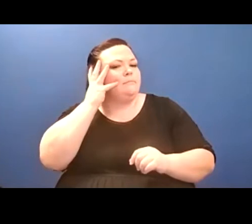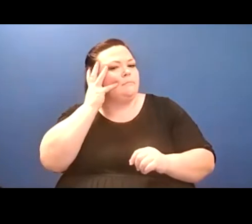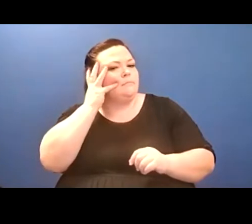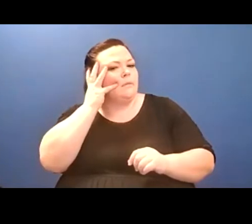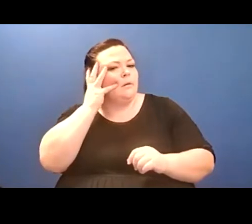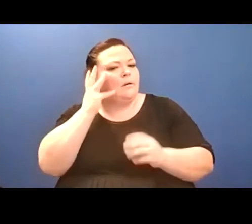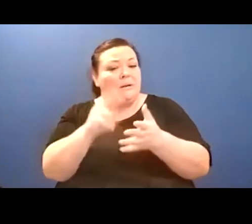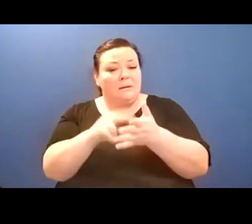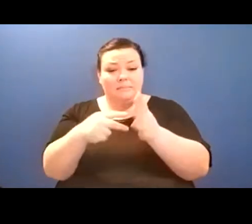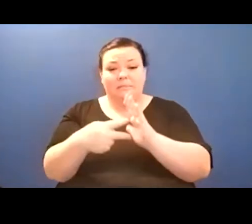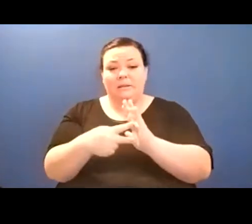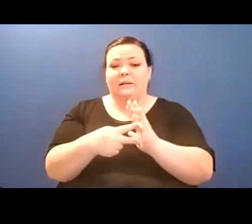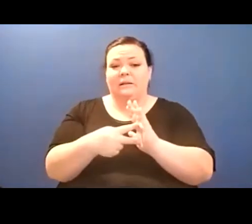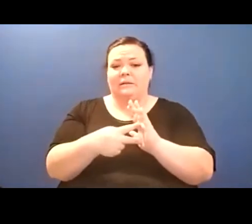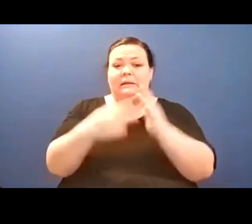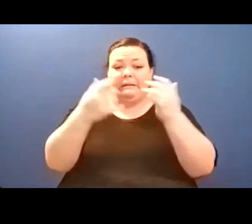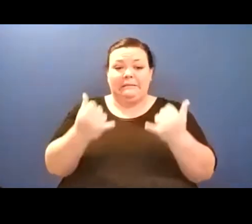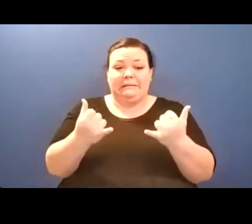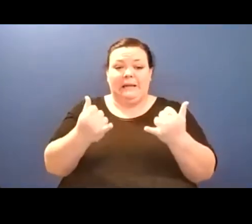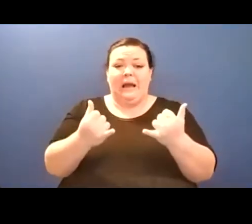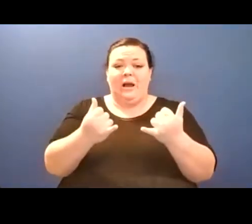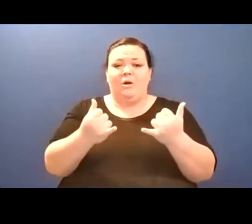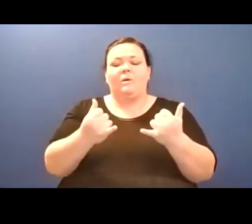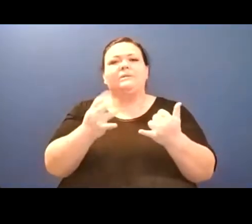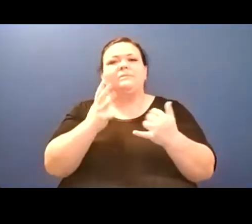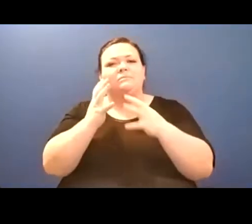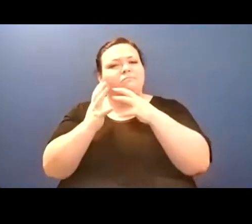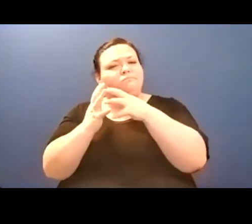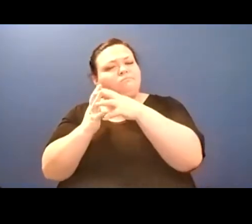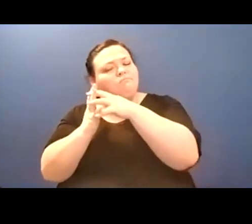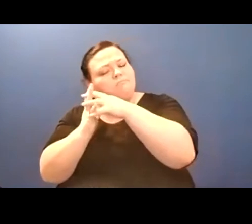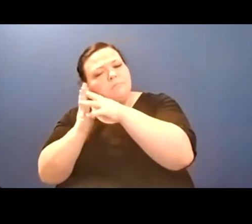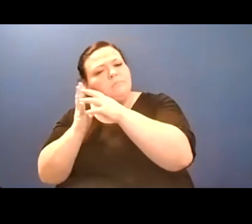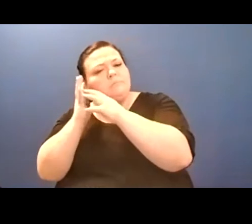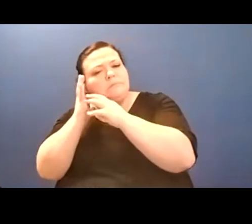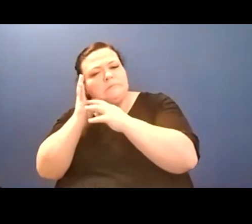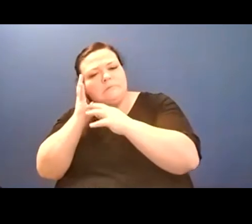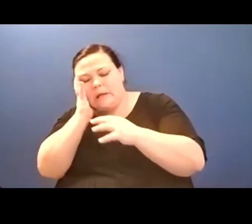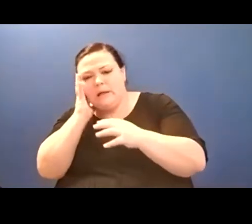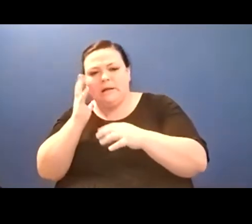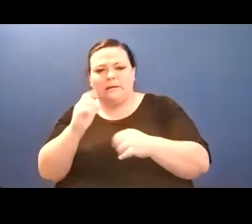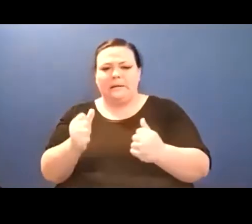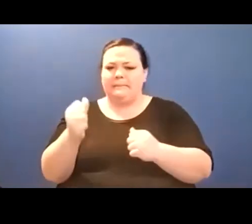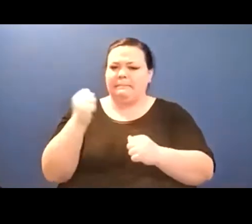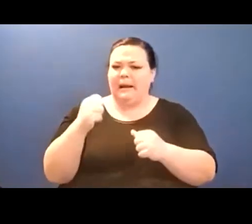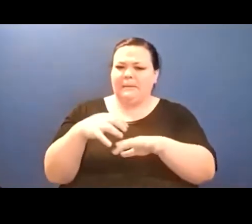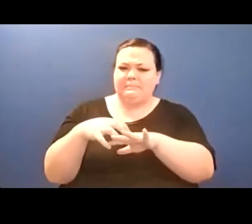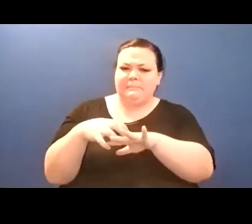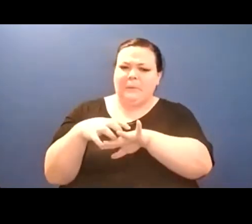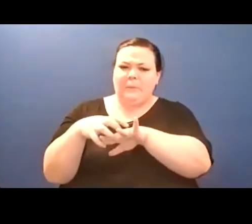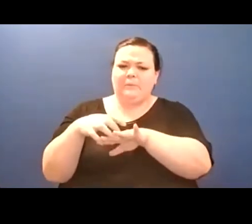Now it is the skyward glance that stunts thy canny lingual dream that instituted the lying